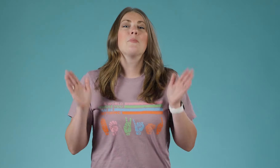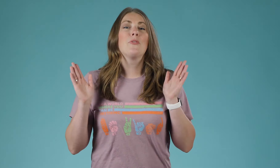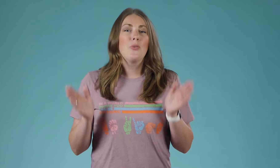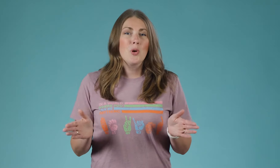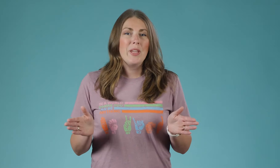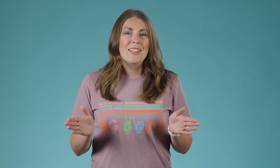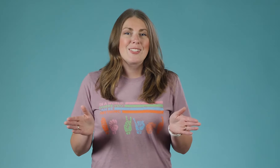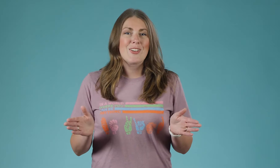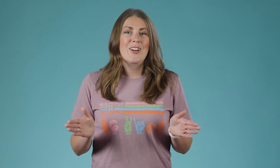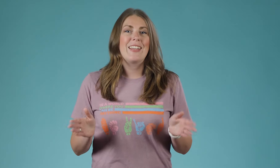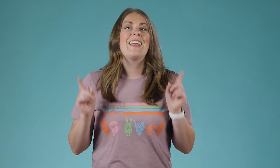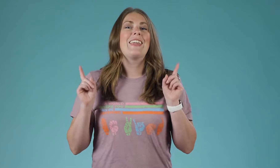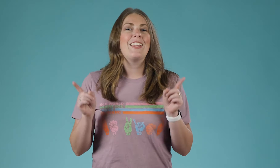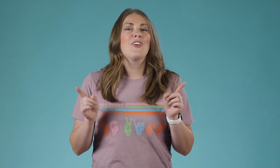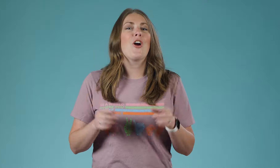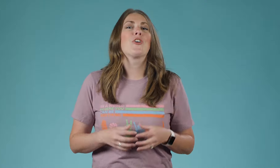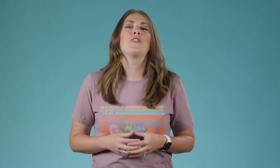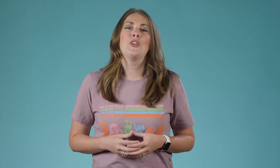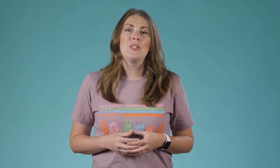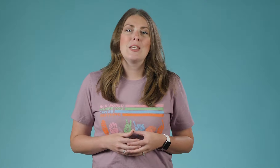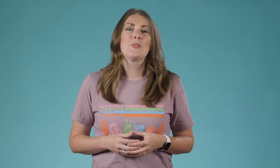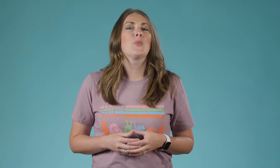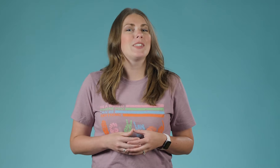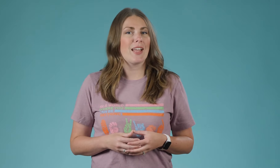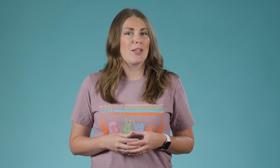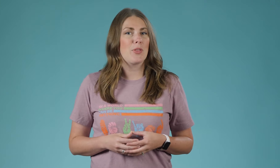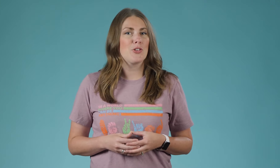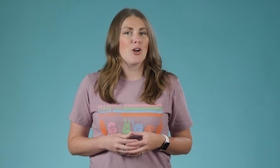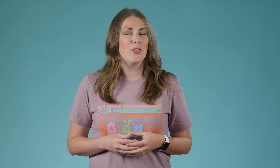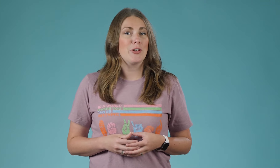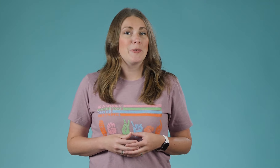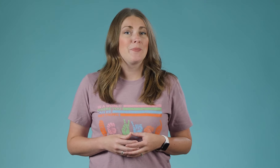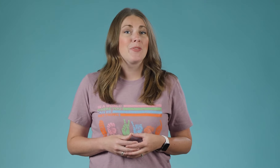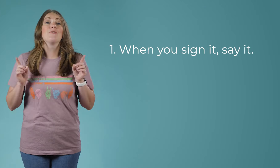Before we get started, here are a few tips when signing with your toddler.